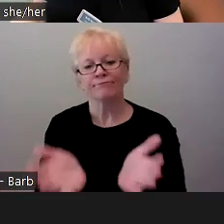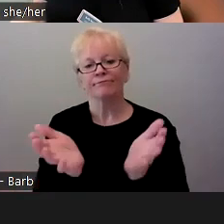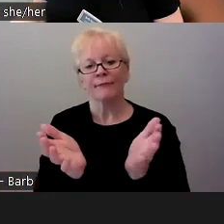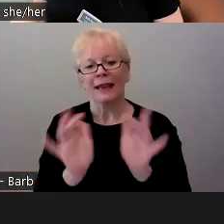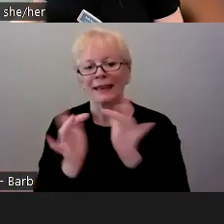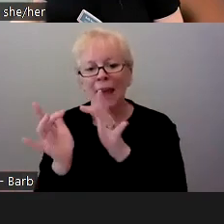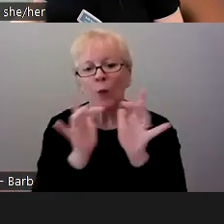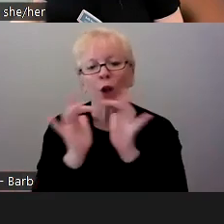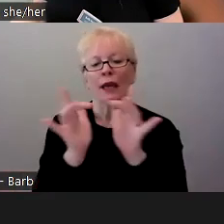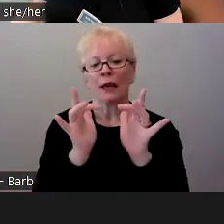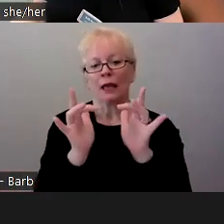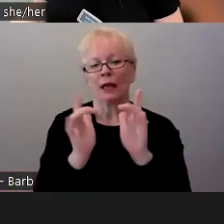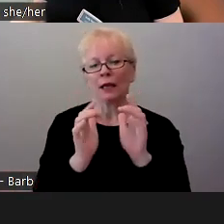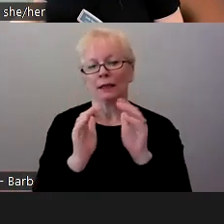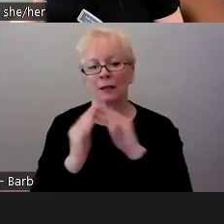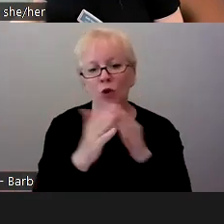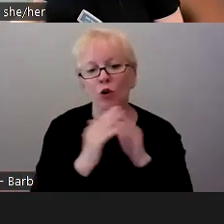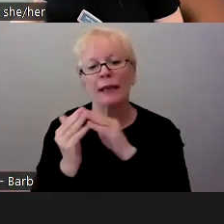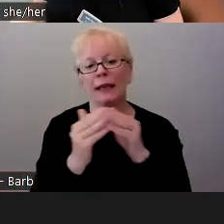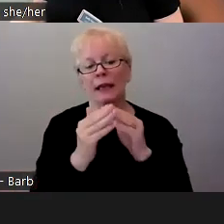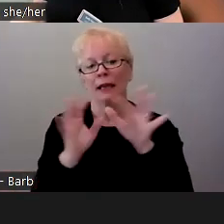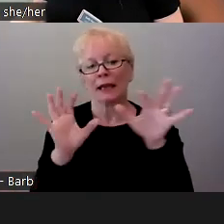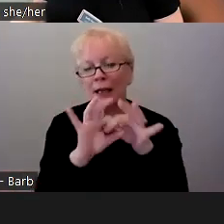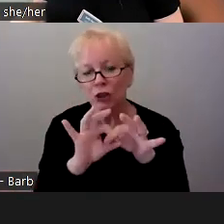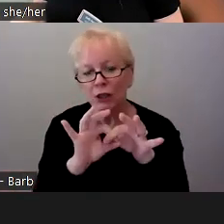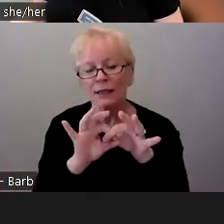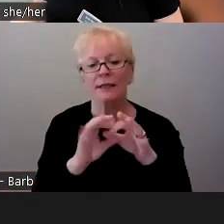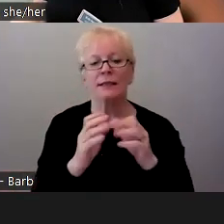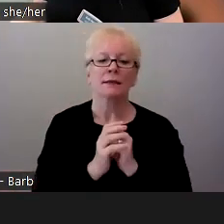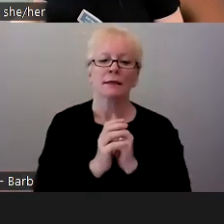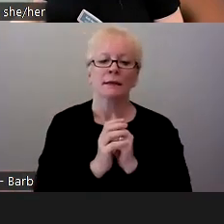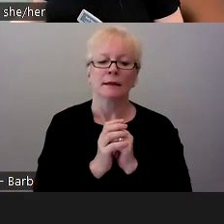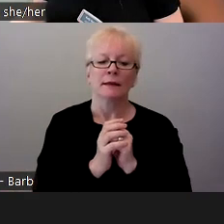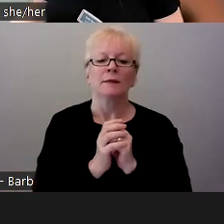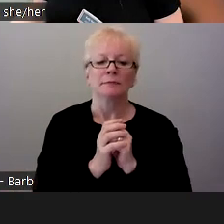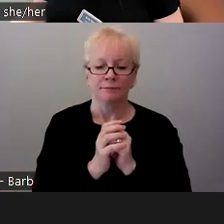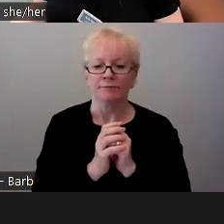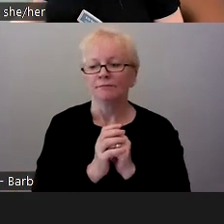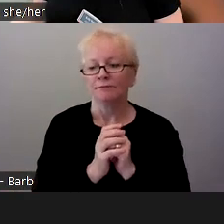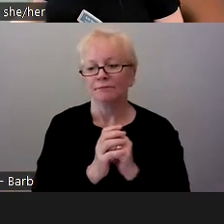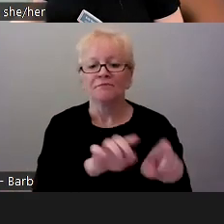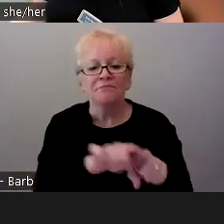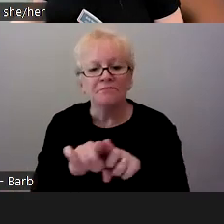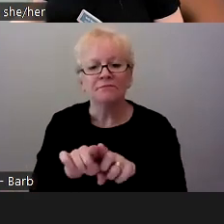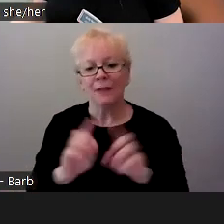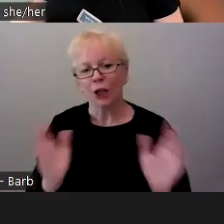connections within our community in a way that also encourages the professional growth